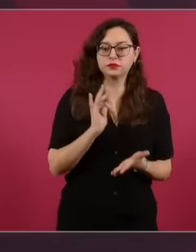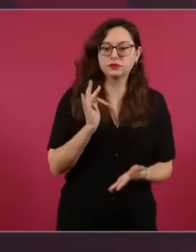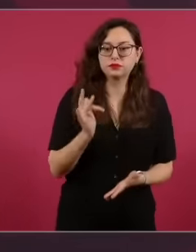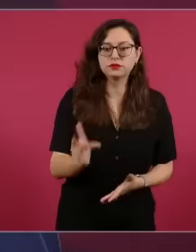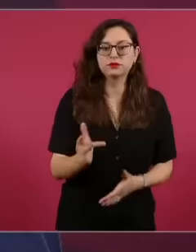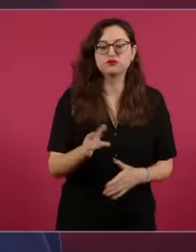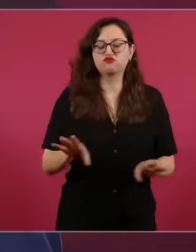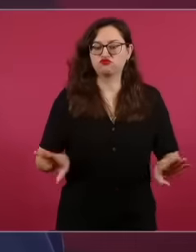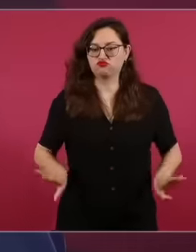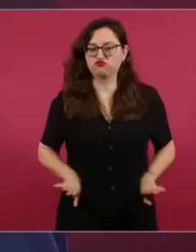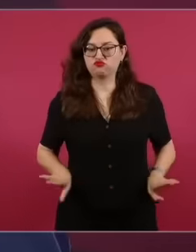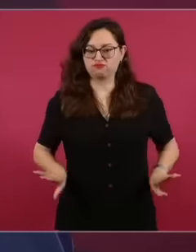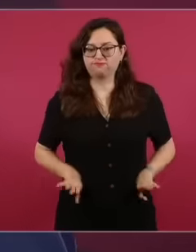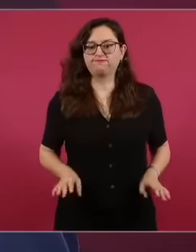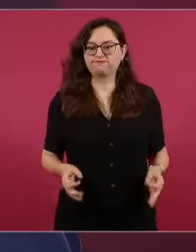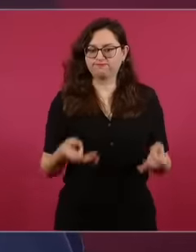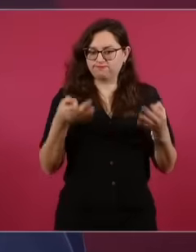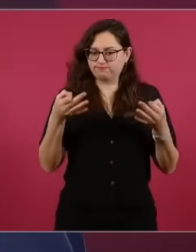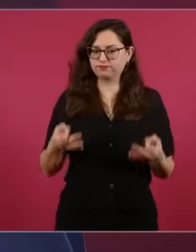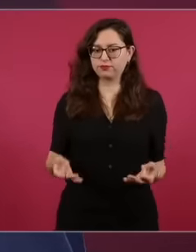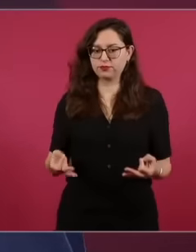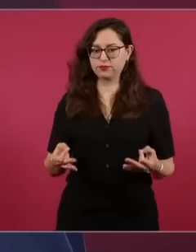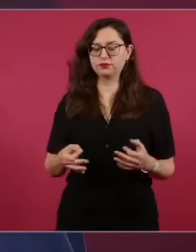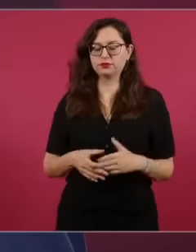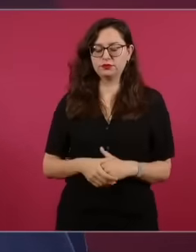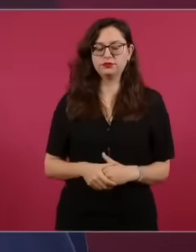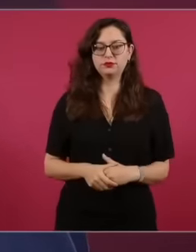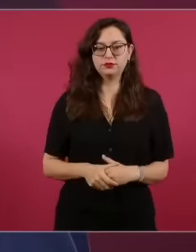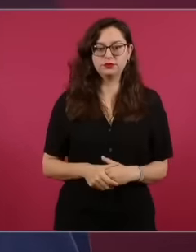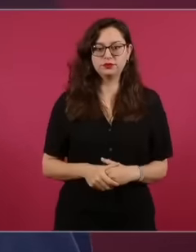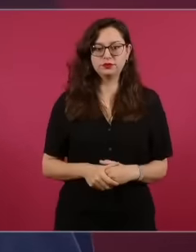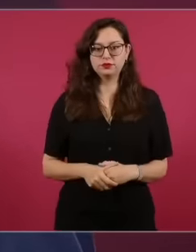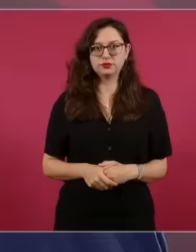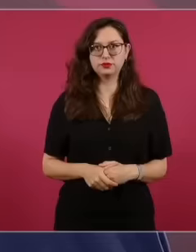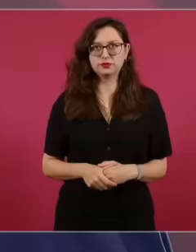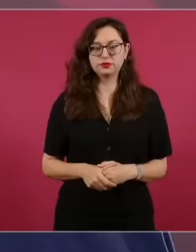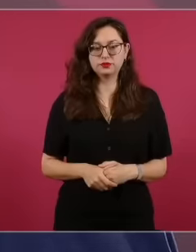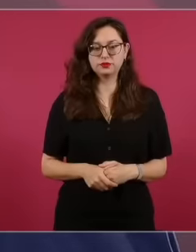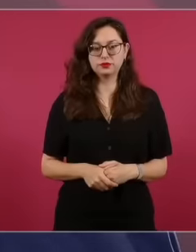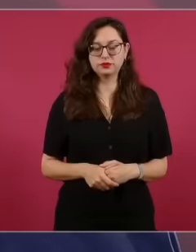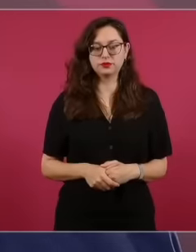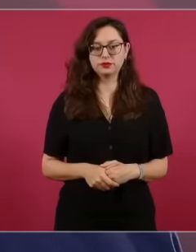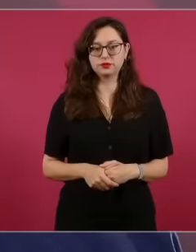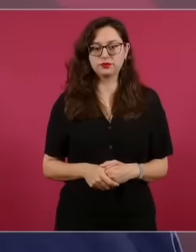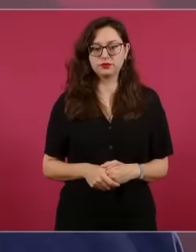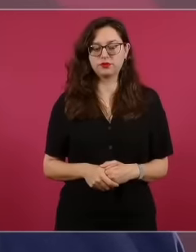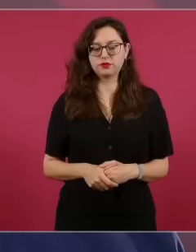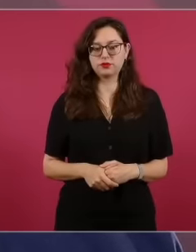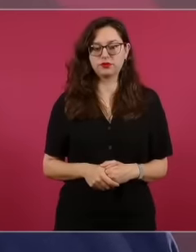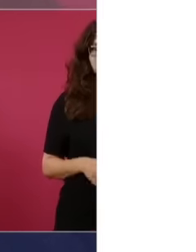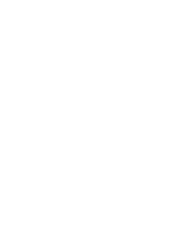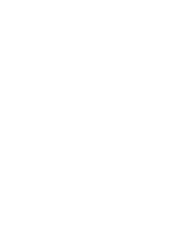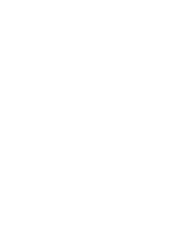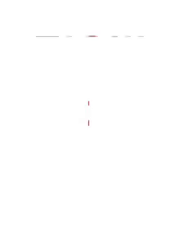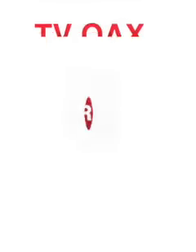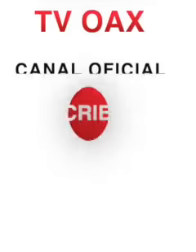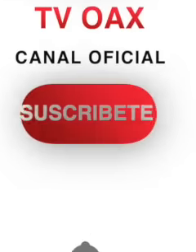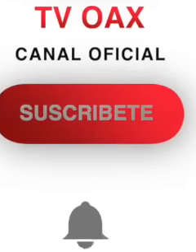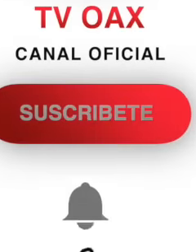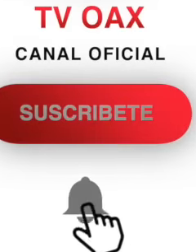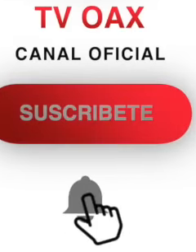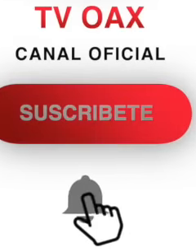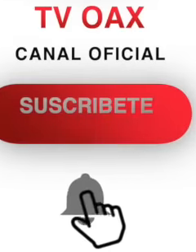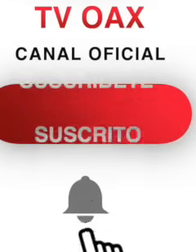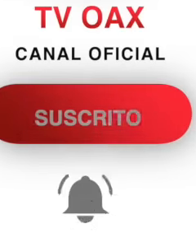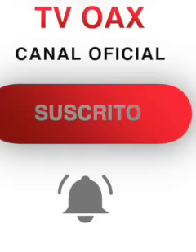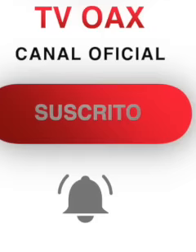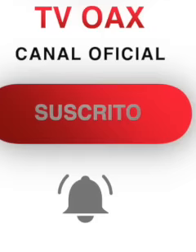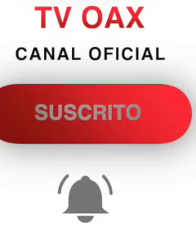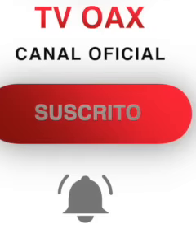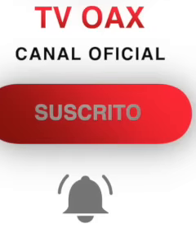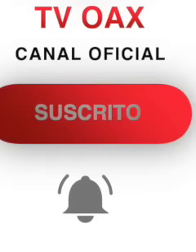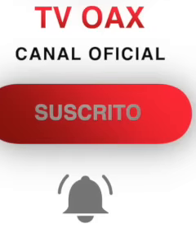behavior and I did not receive them yesterday or we reached an